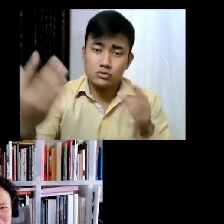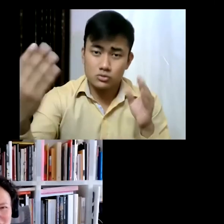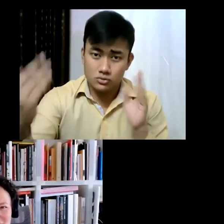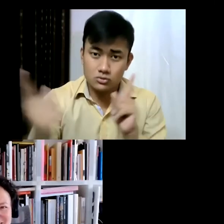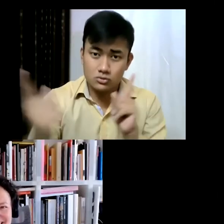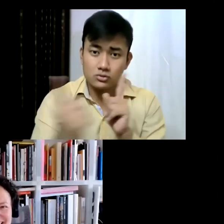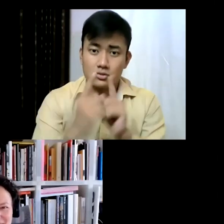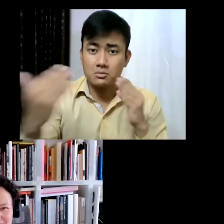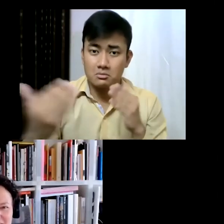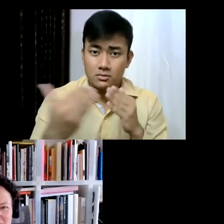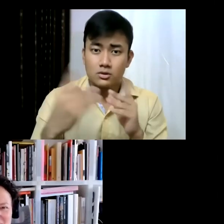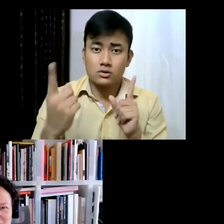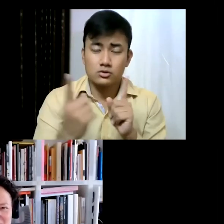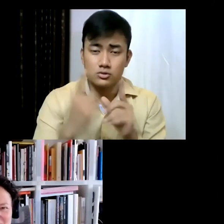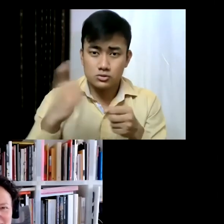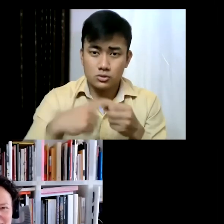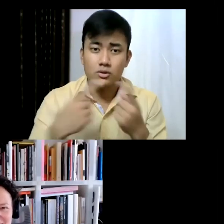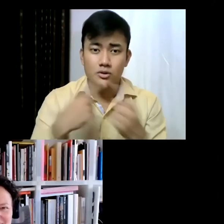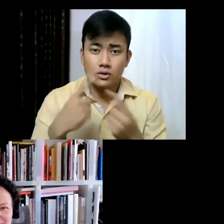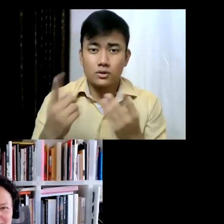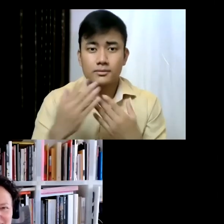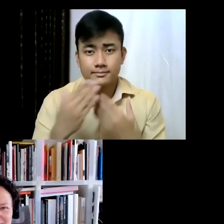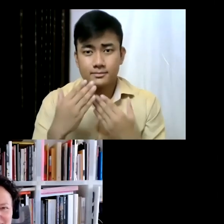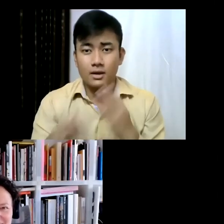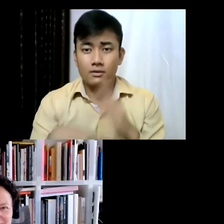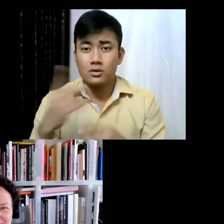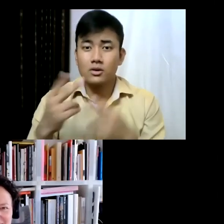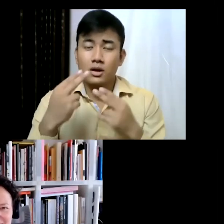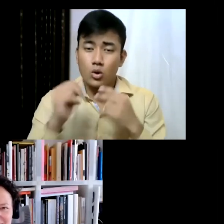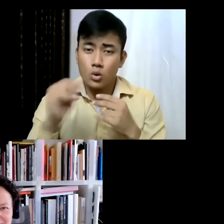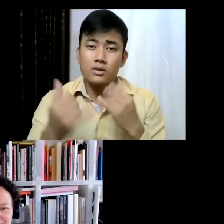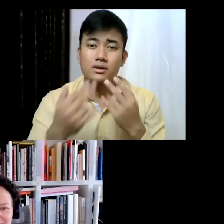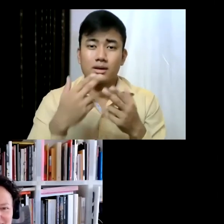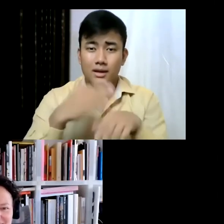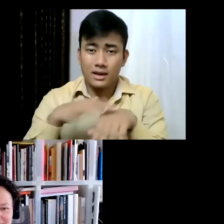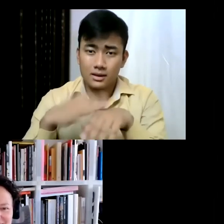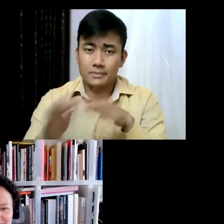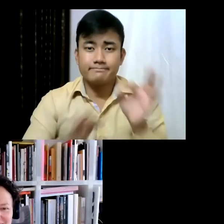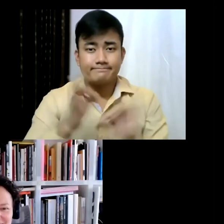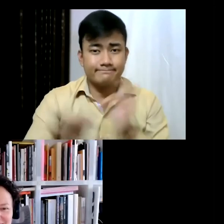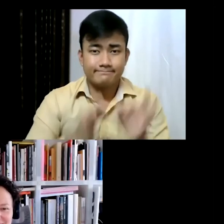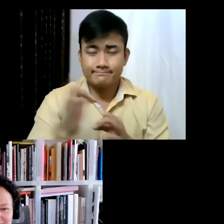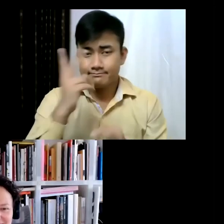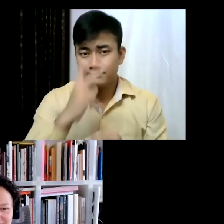on the High Line- it's such an exciting space and we're happy to bring that to our audiences!